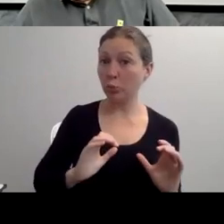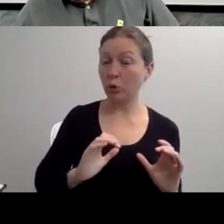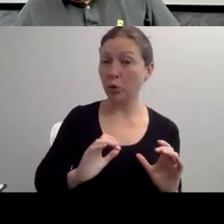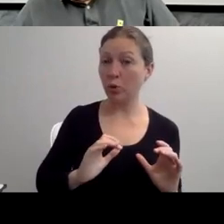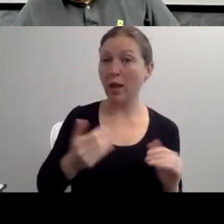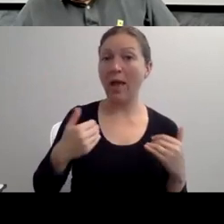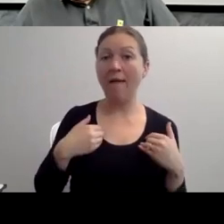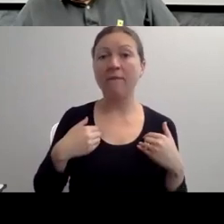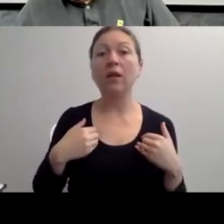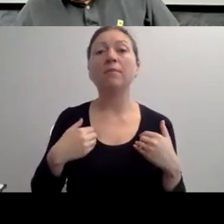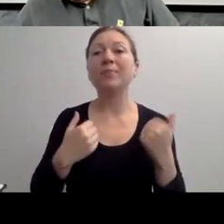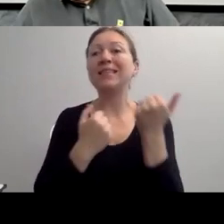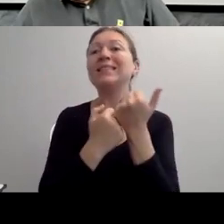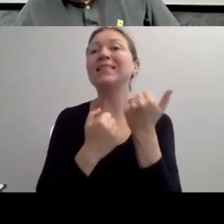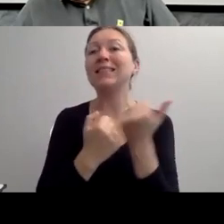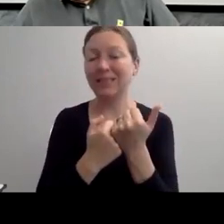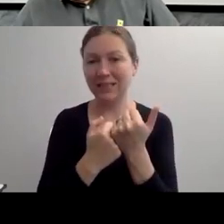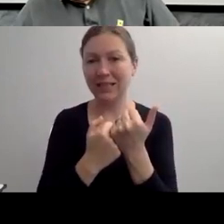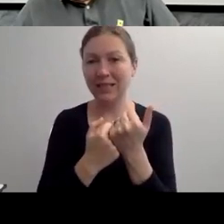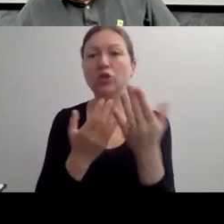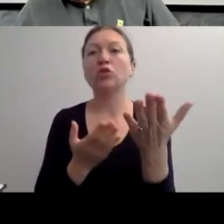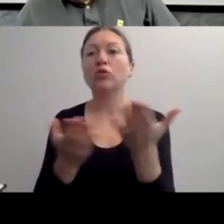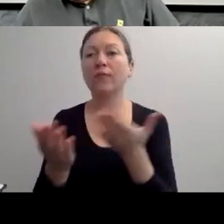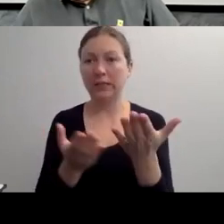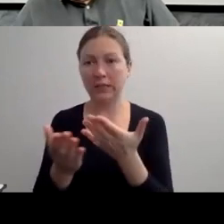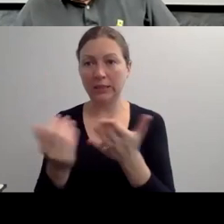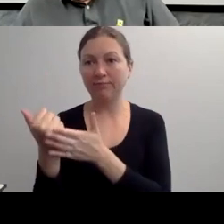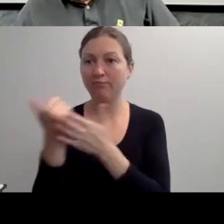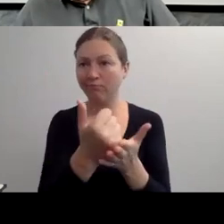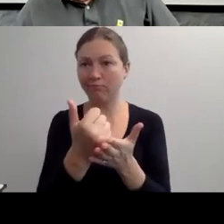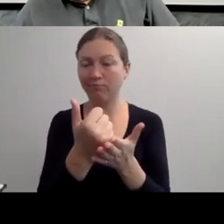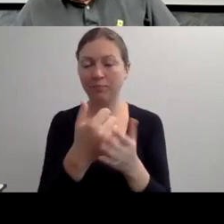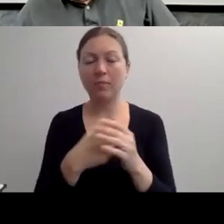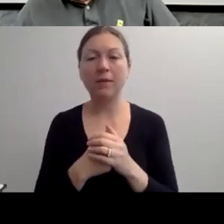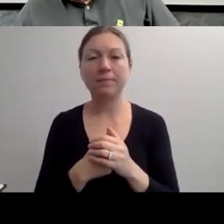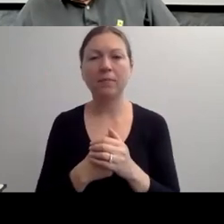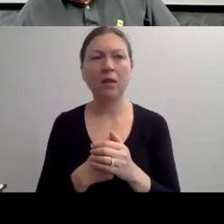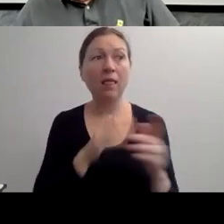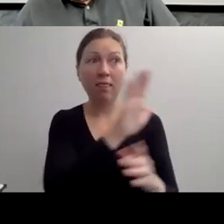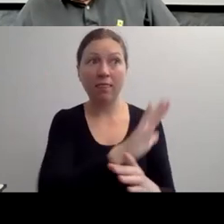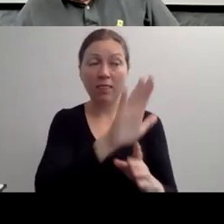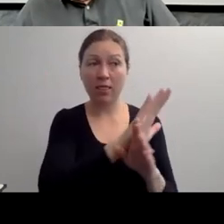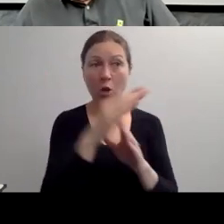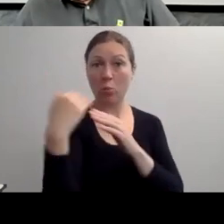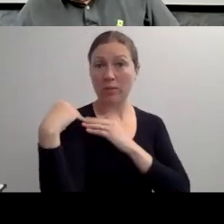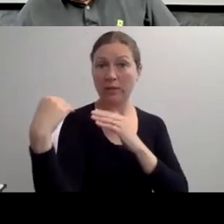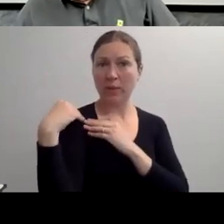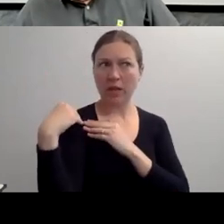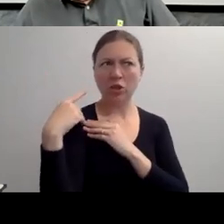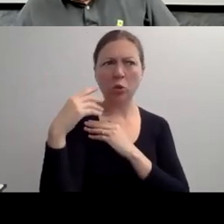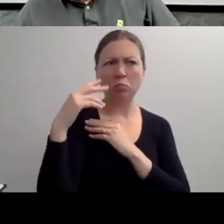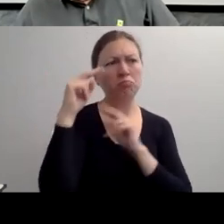SO INDEPENDENT LIVING ALSO REFERS TO A CIVIL RIGHTS MOVEMENT THAT ADVOCATES FOR EQUAL PARTICIPATION